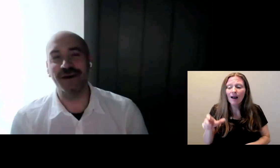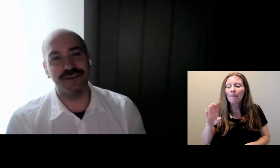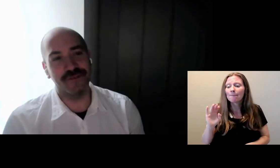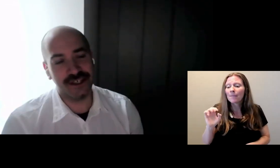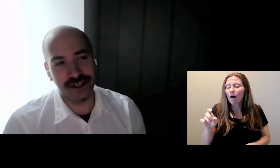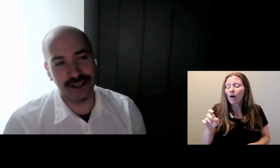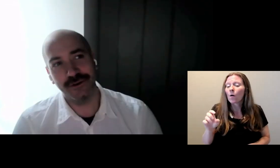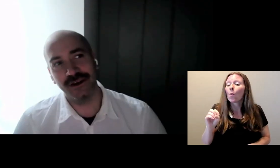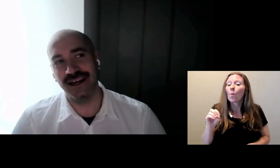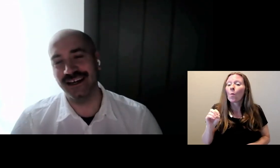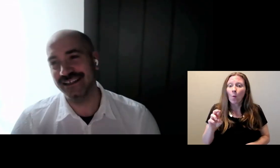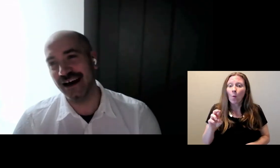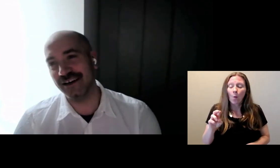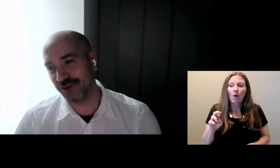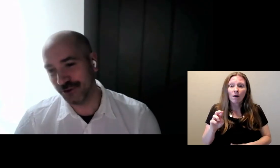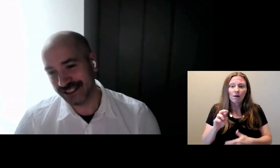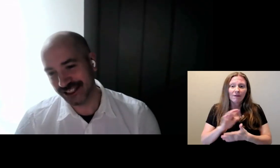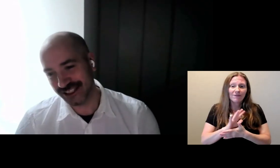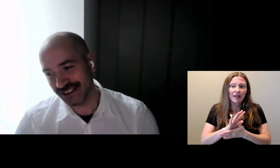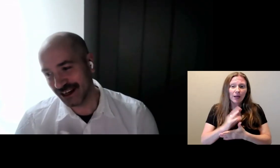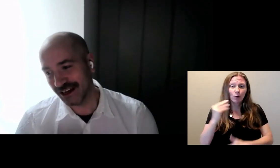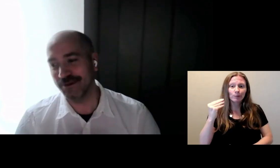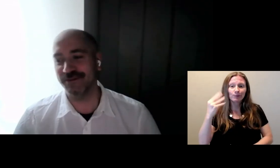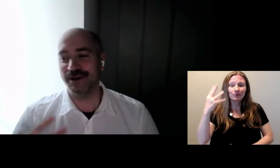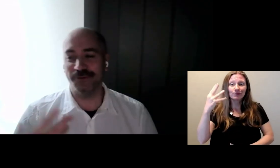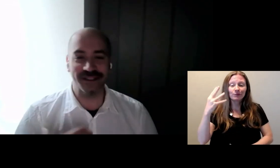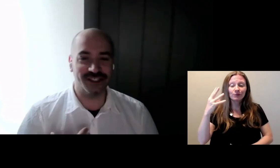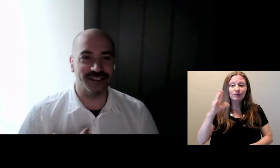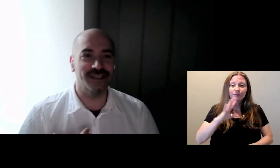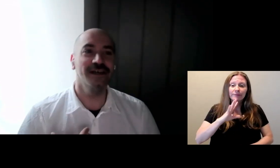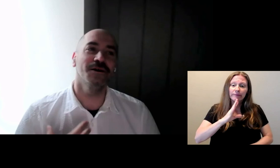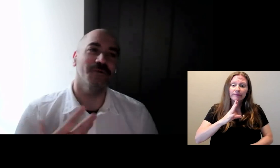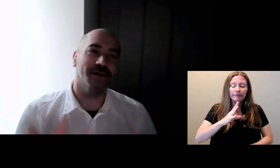Come on to video. And ask your question, as Meryl mentioned.